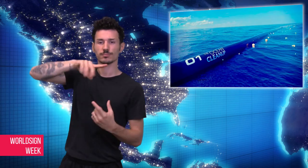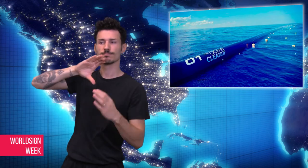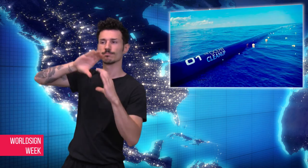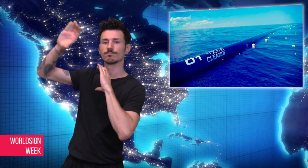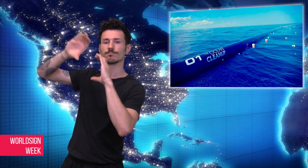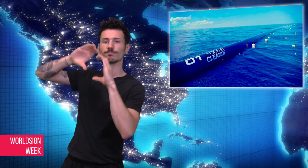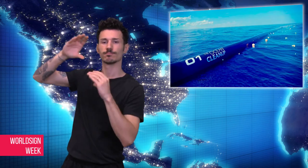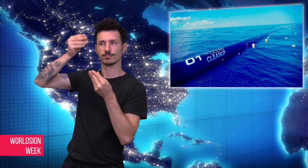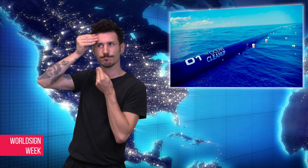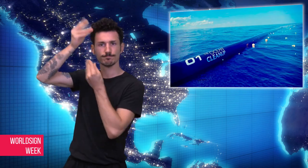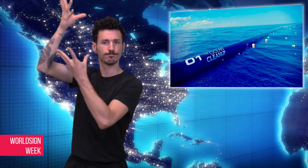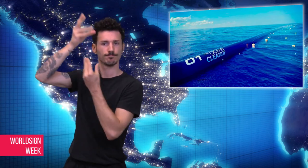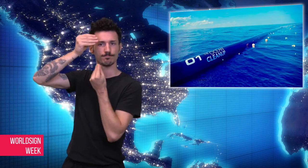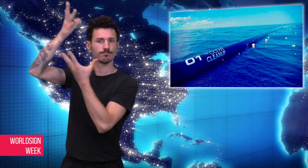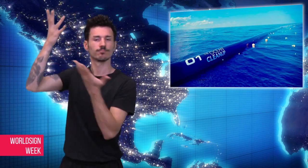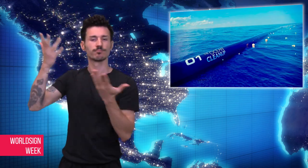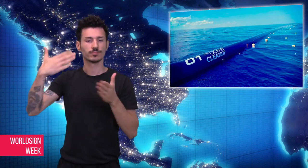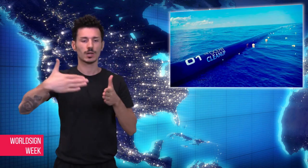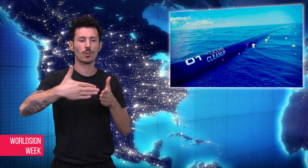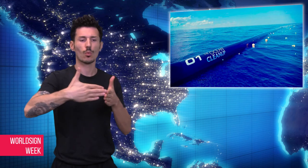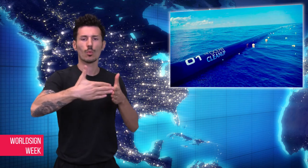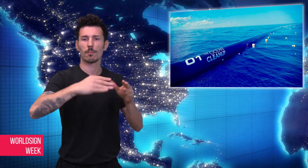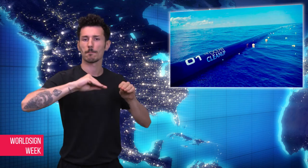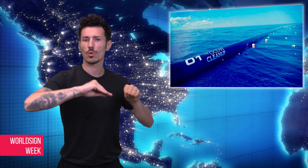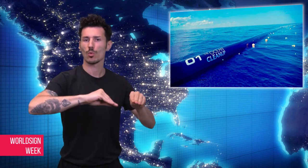collects every few months and